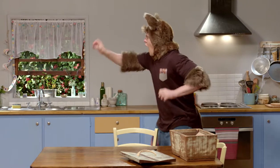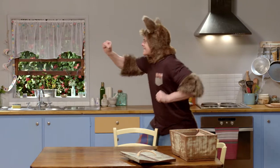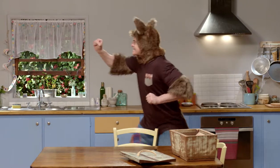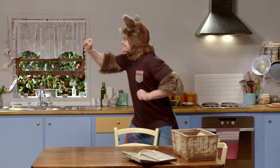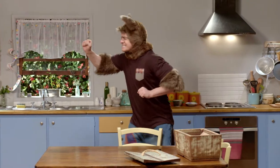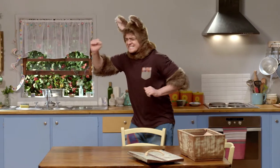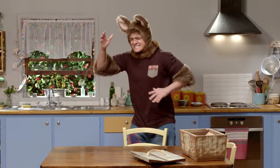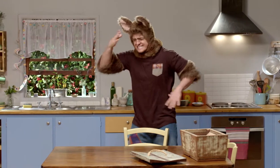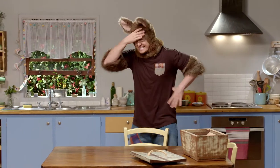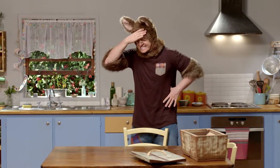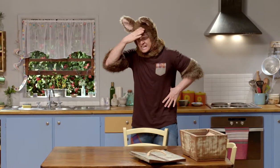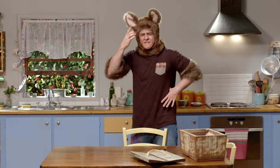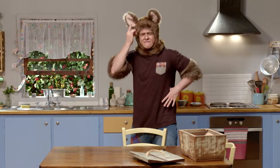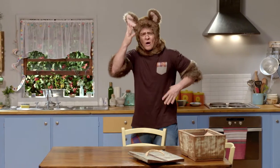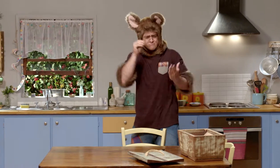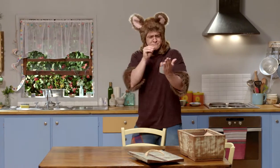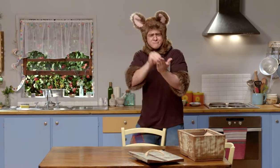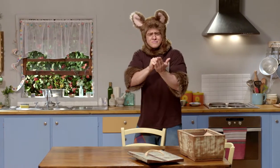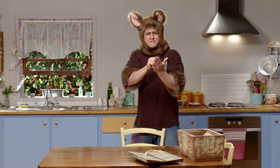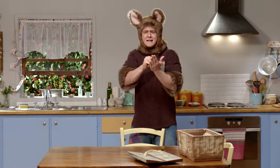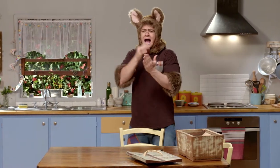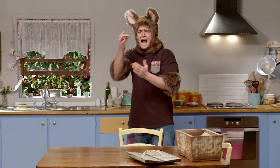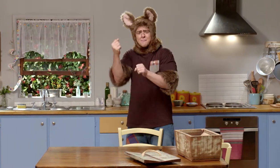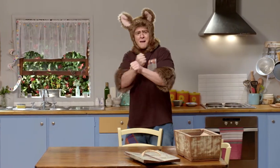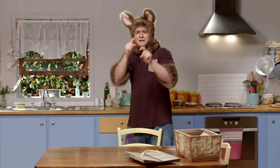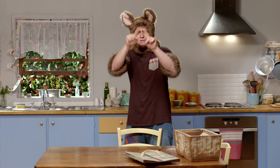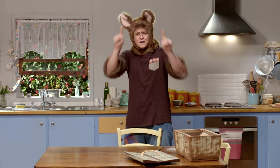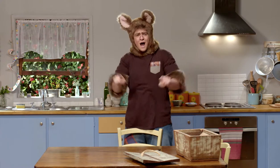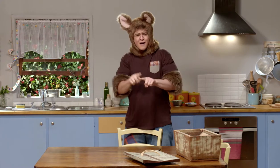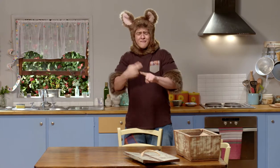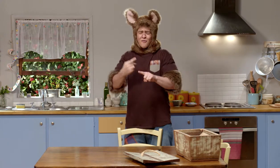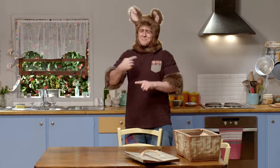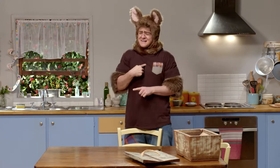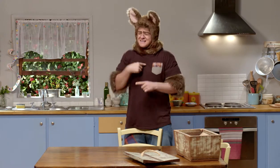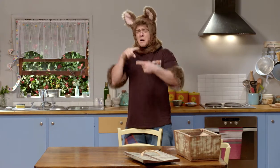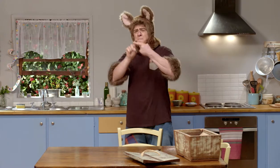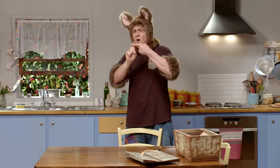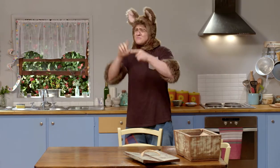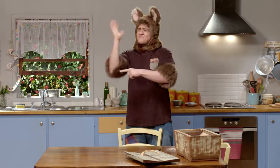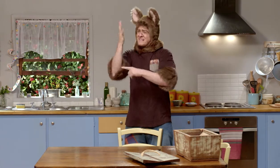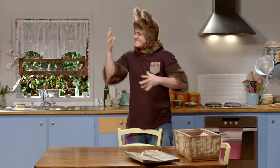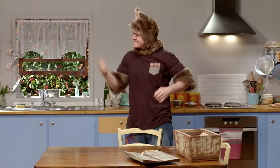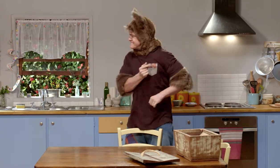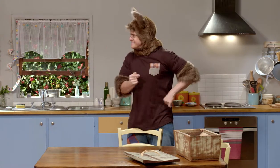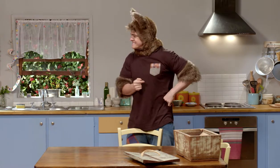Oh! Ahh, I forgot to ask her to make me a sign that says 'Possum's Tree'.